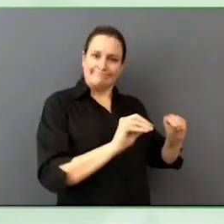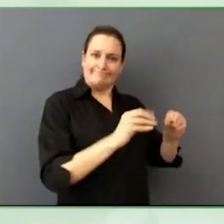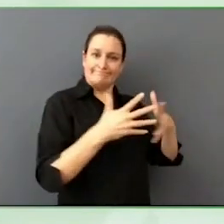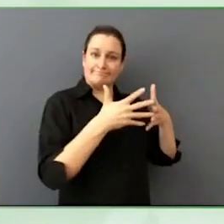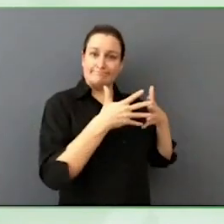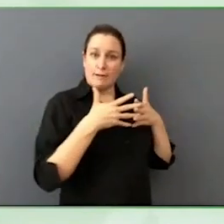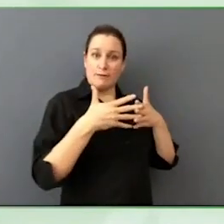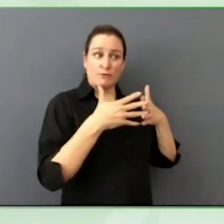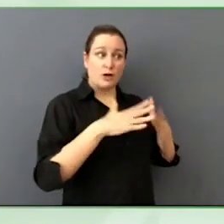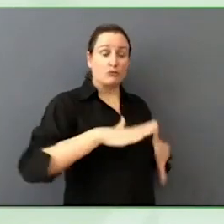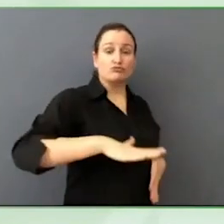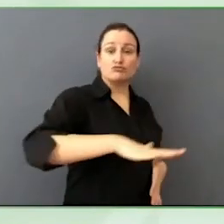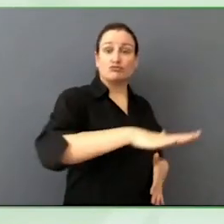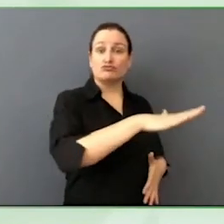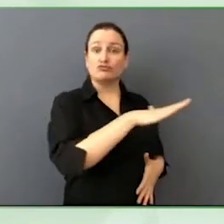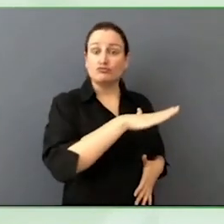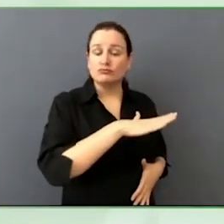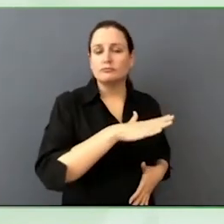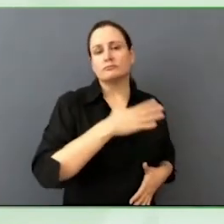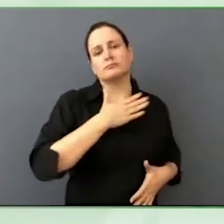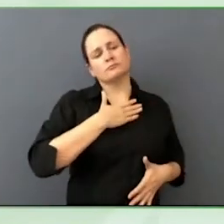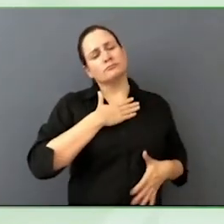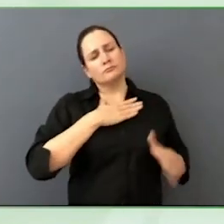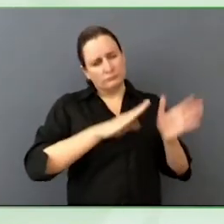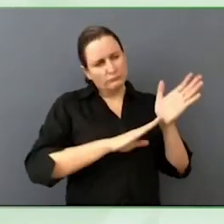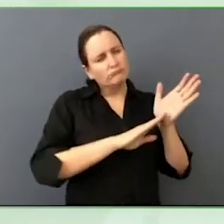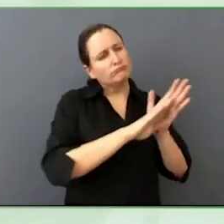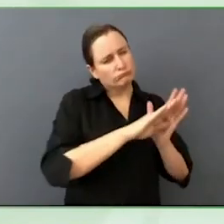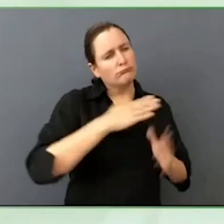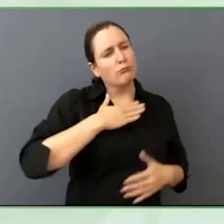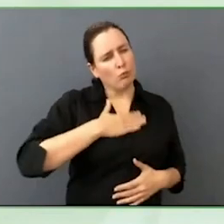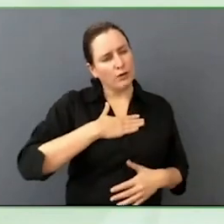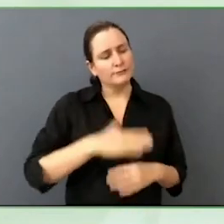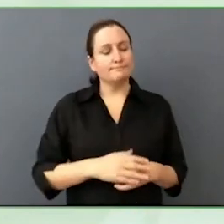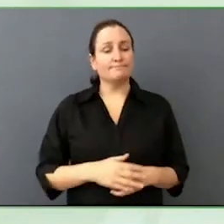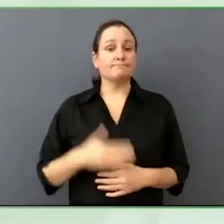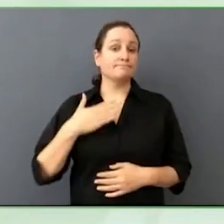At the age of three or four, I was diagnosed with glaucoma.